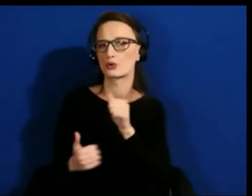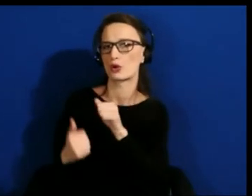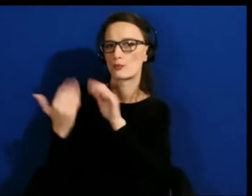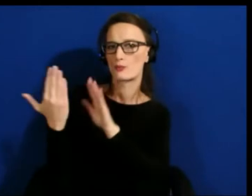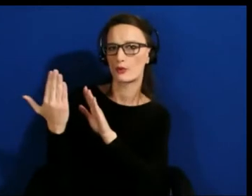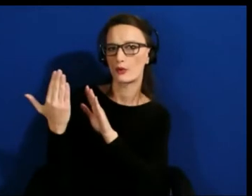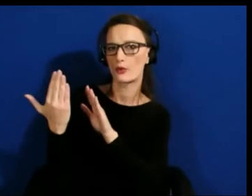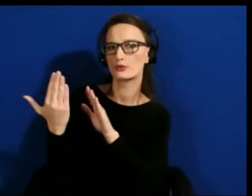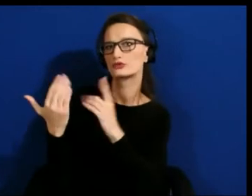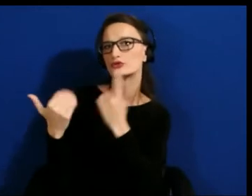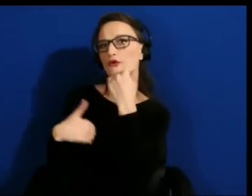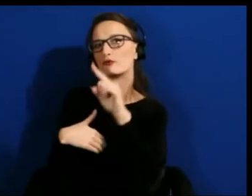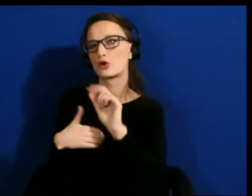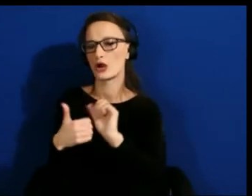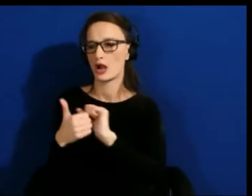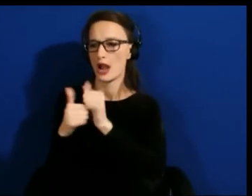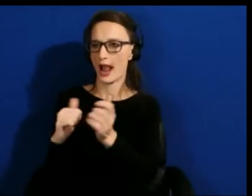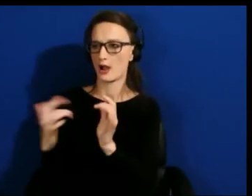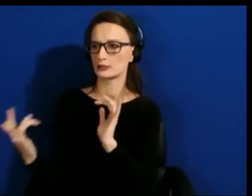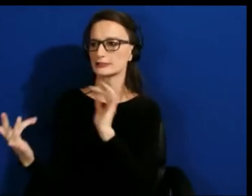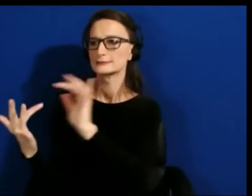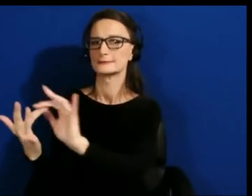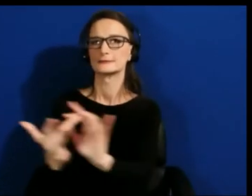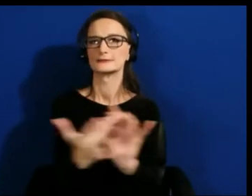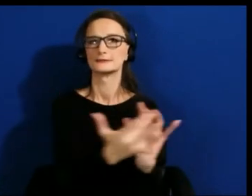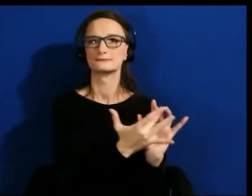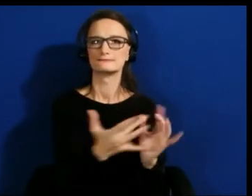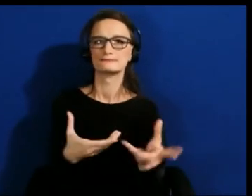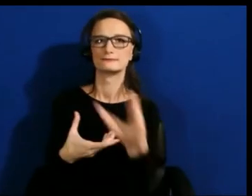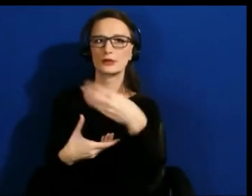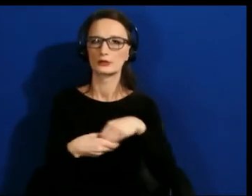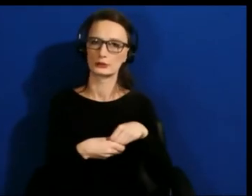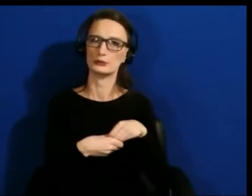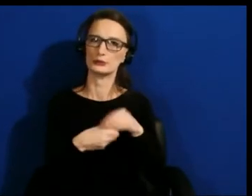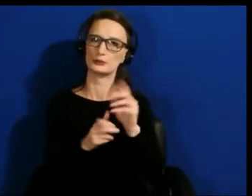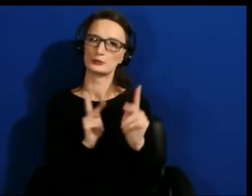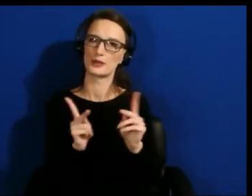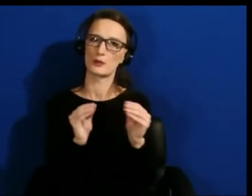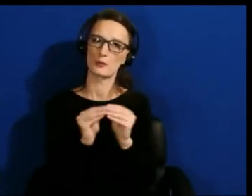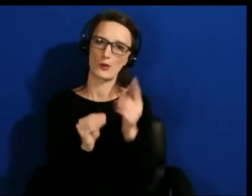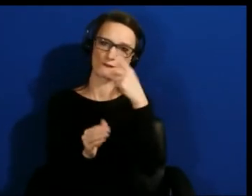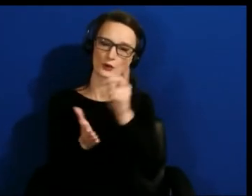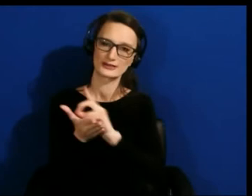to to bring inclusive design in XR? Are they in XR today?